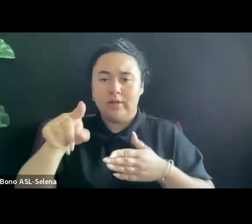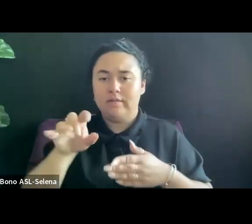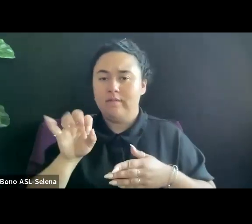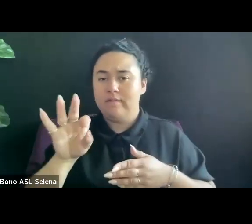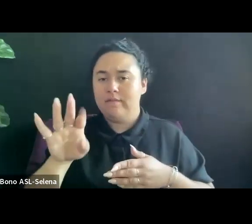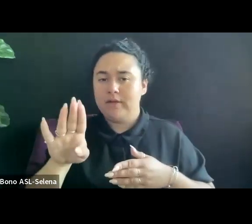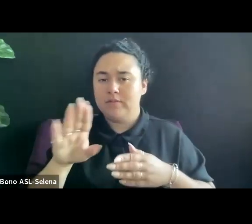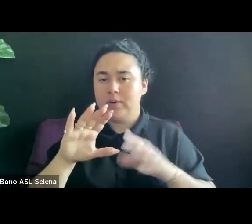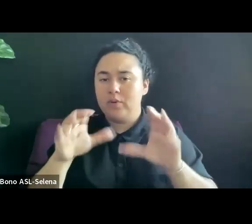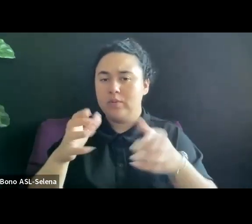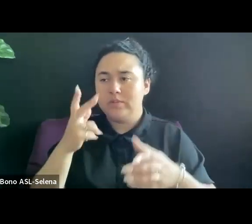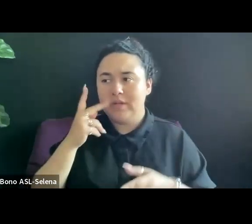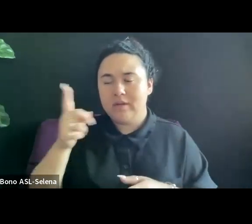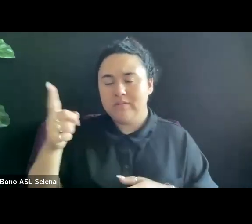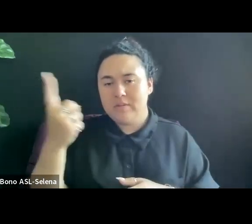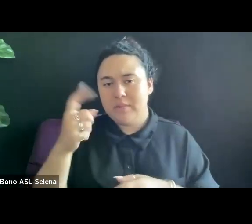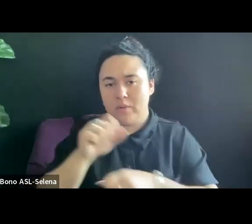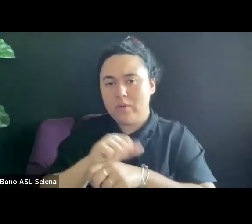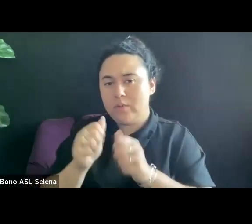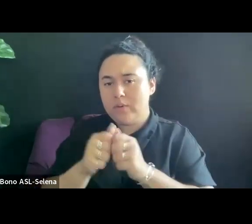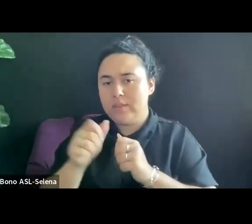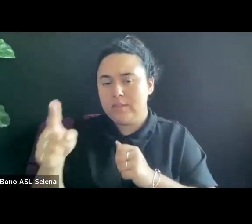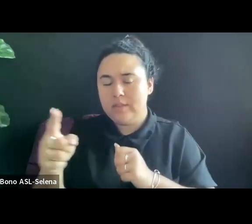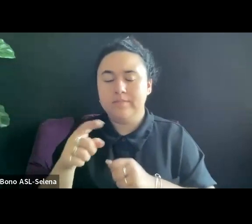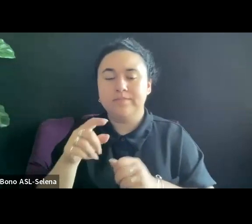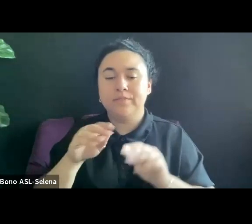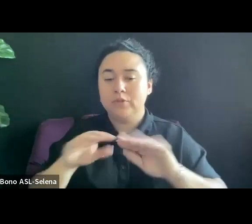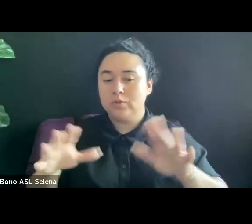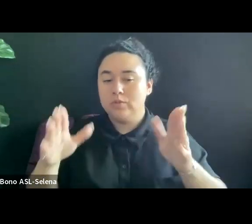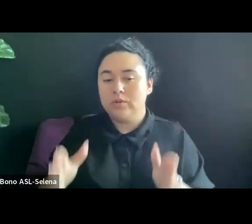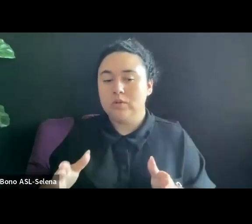DISTRIBUTORS ARE SUPPOSED TO REGULARLY ATTEND EVENTS AND CONFERENCES.